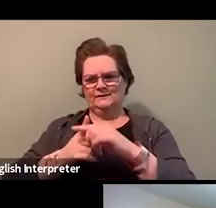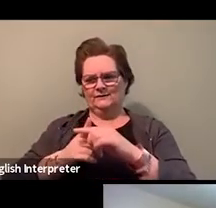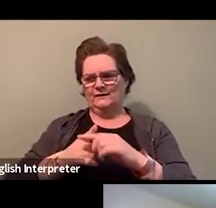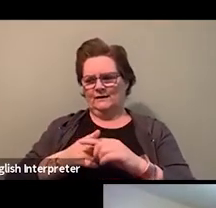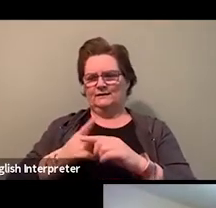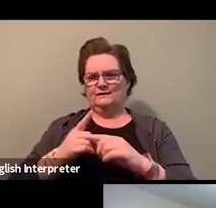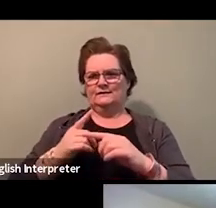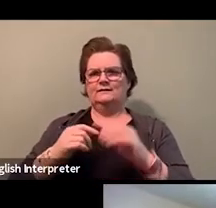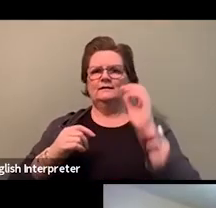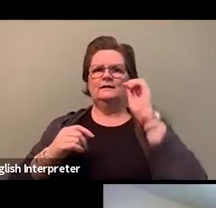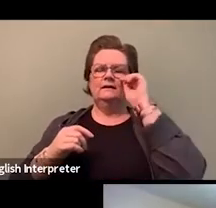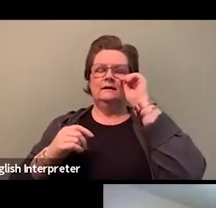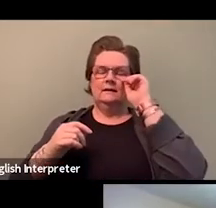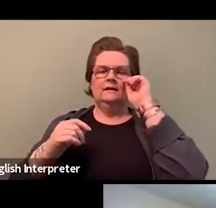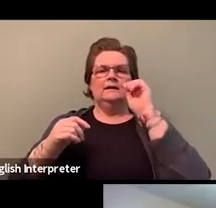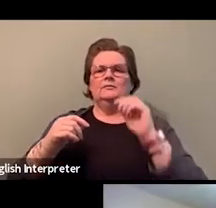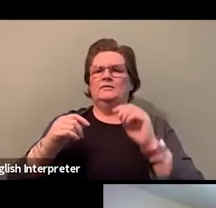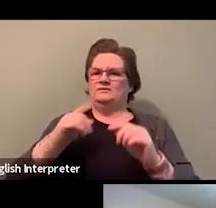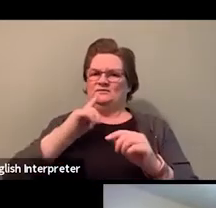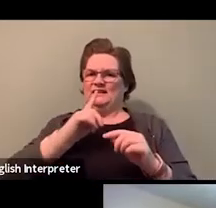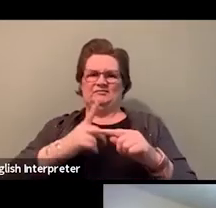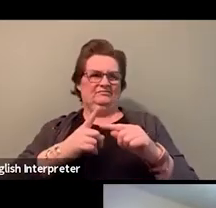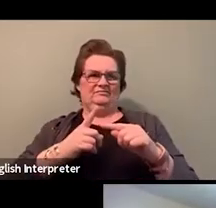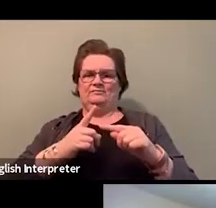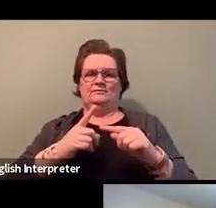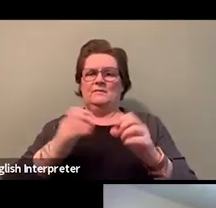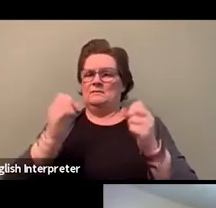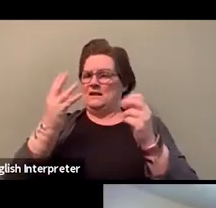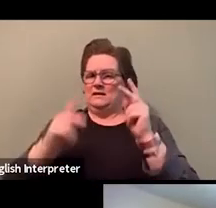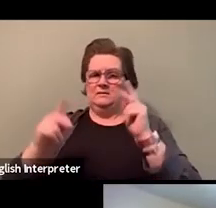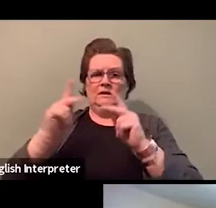in ways that are even unconscious to all of us in a way.